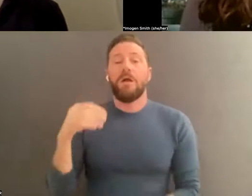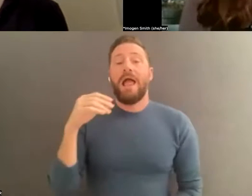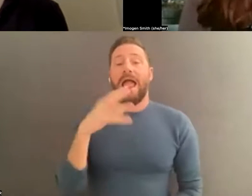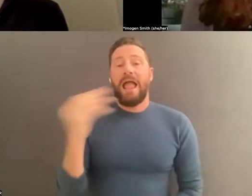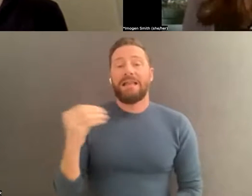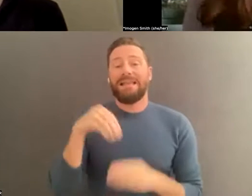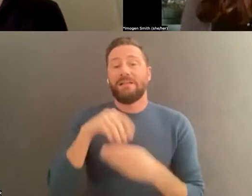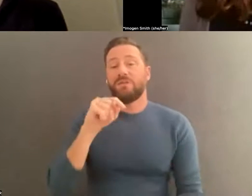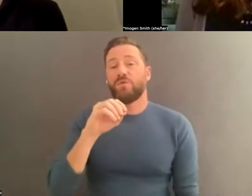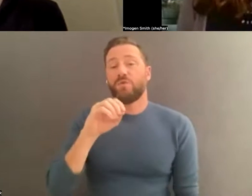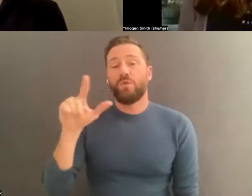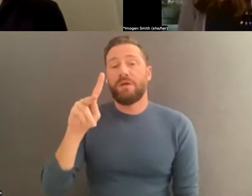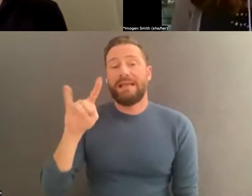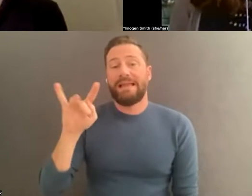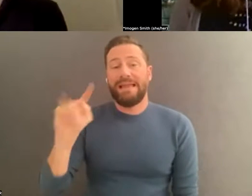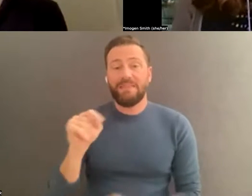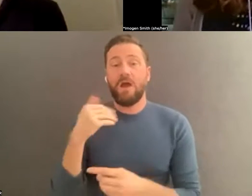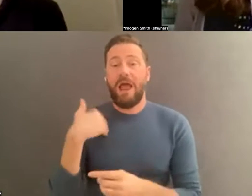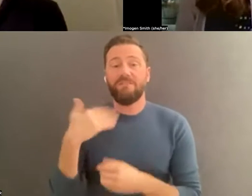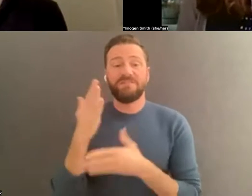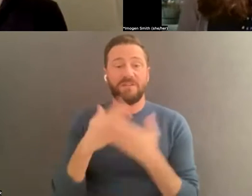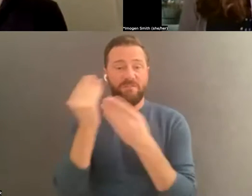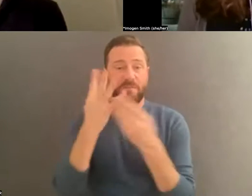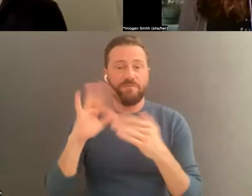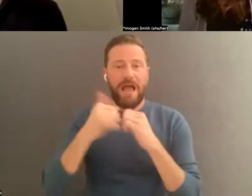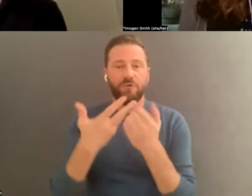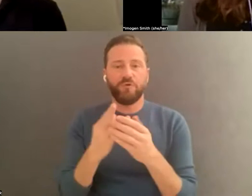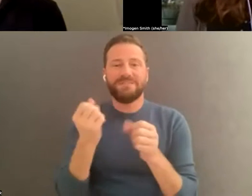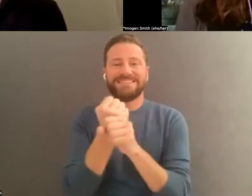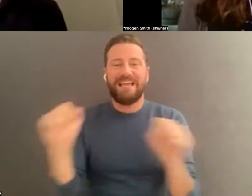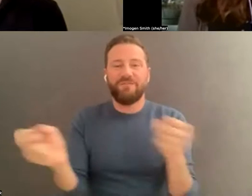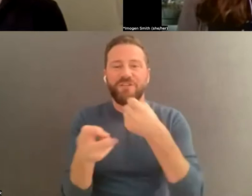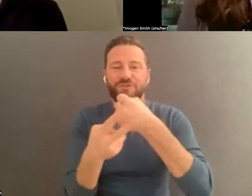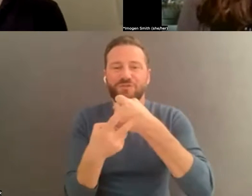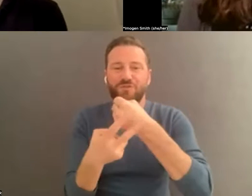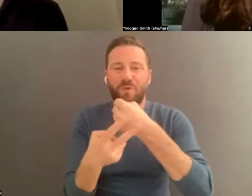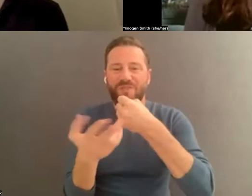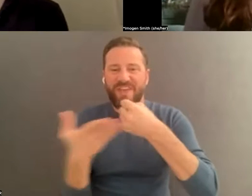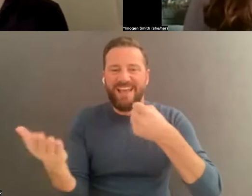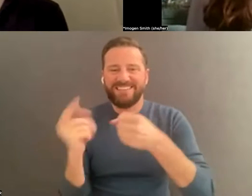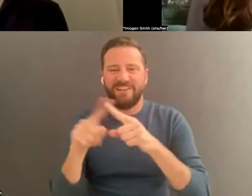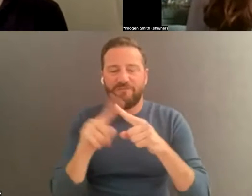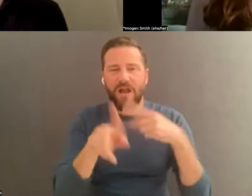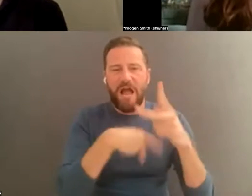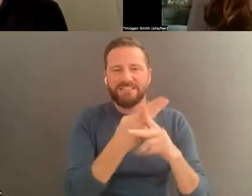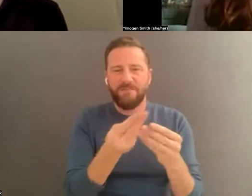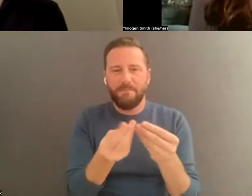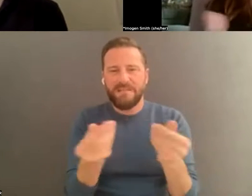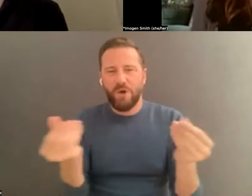how to store things safely, what minimum requirements you really want. There are